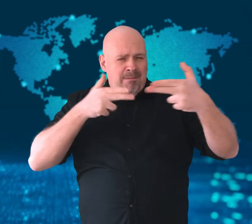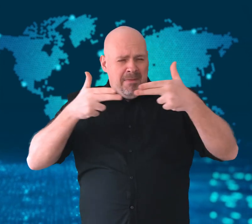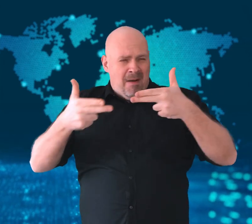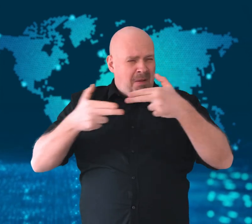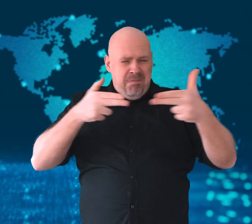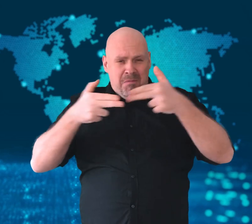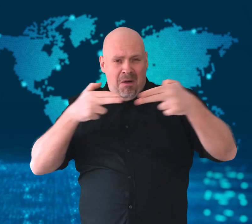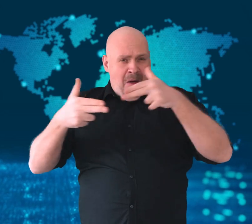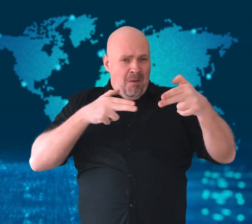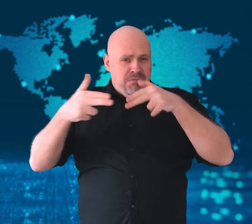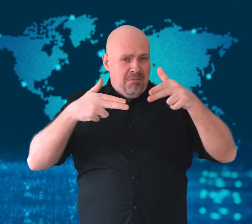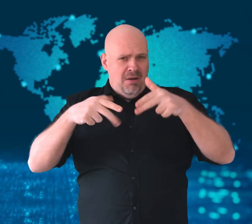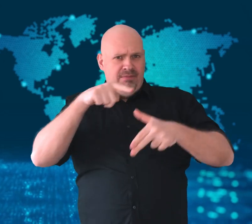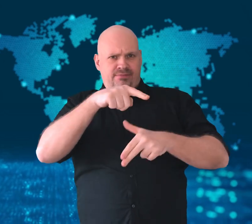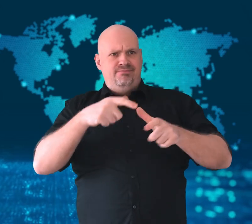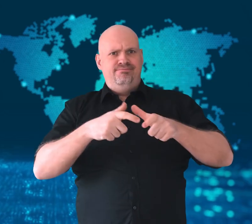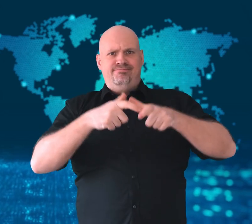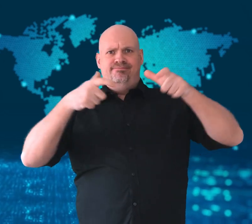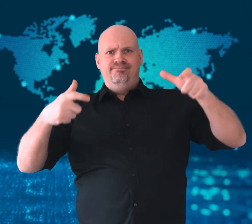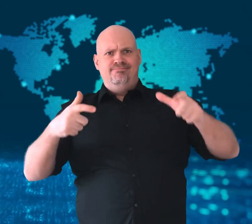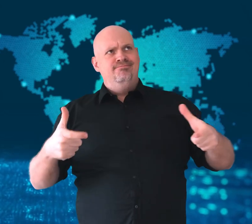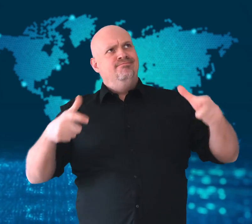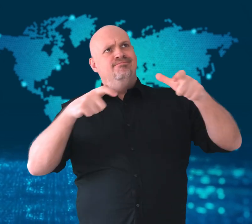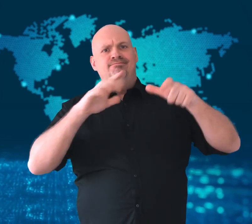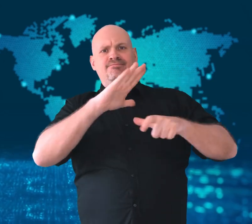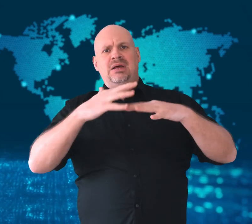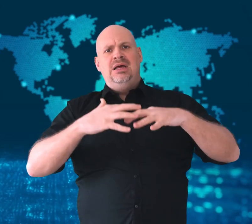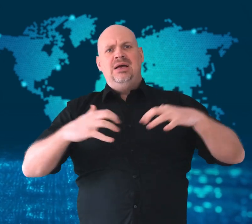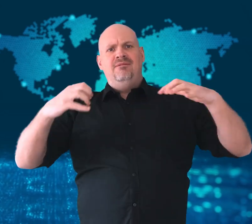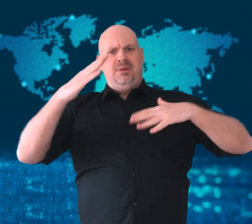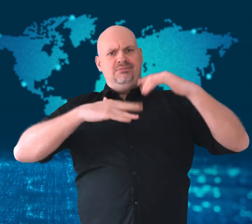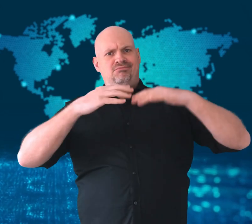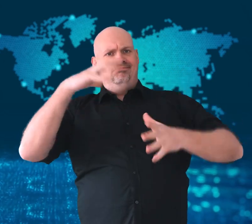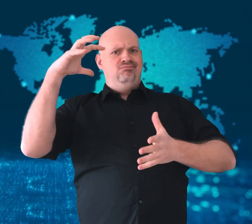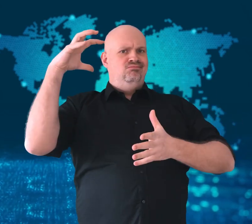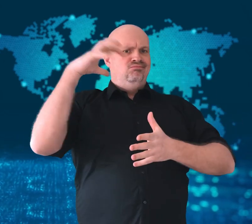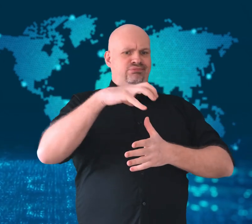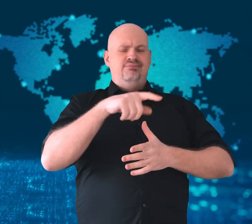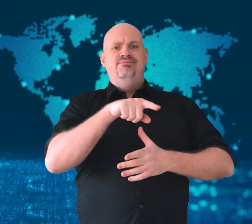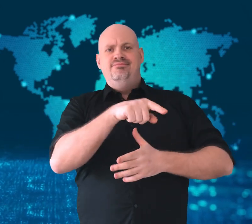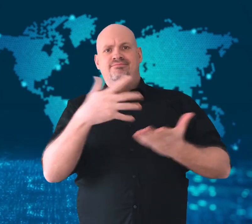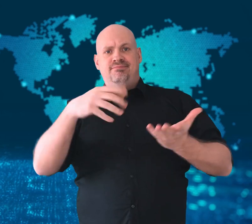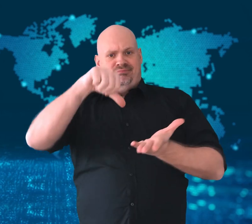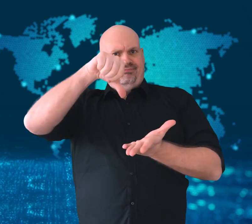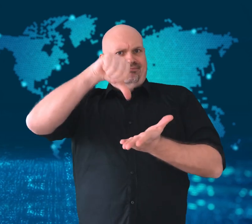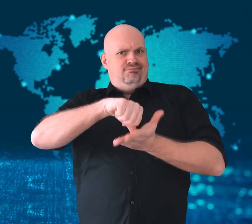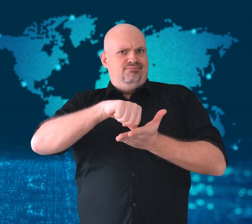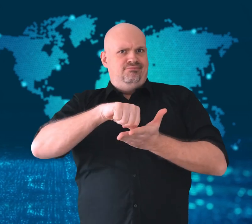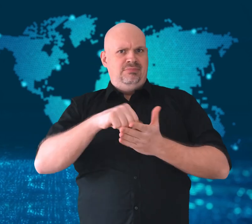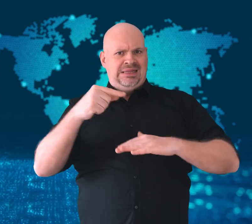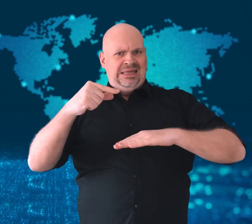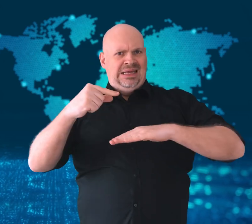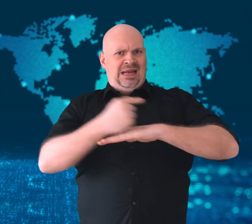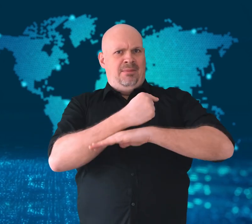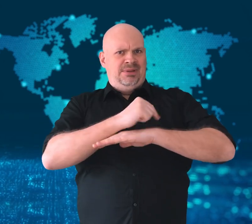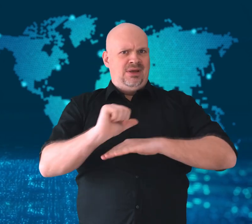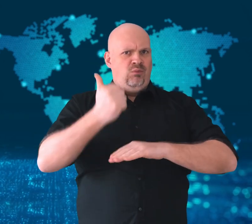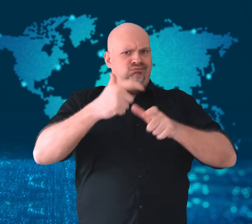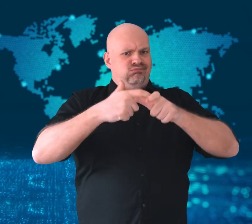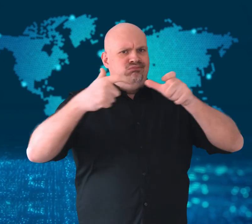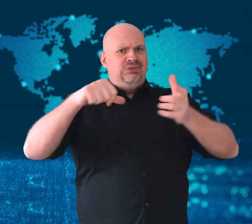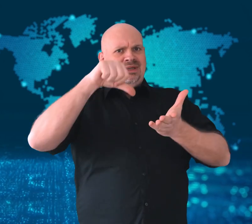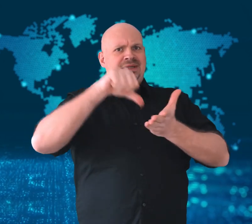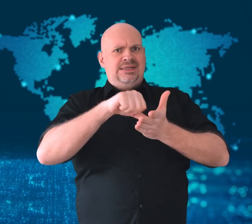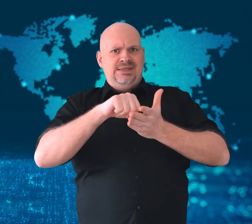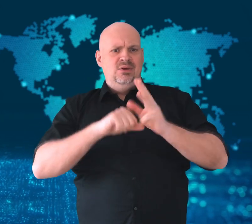long and heavy gunfire surrounded the Government Palace in West